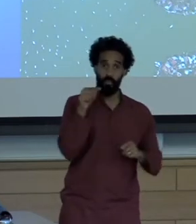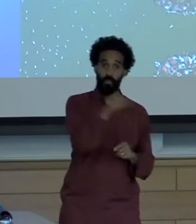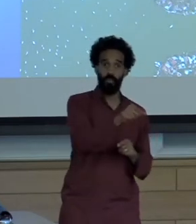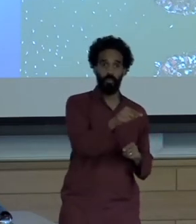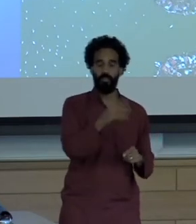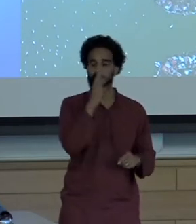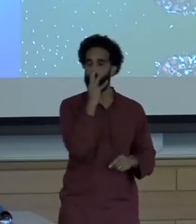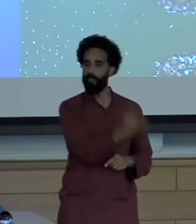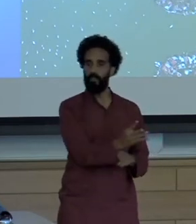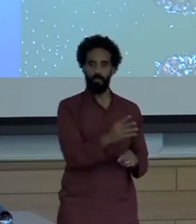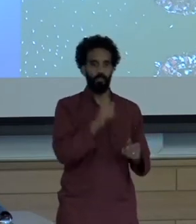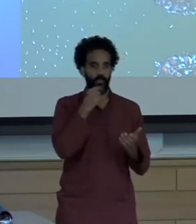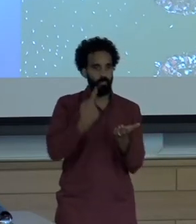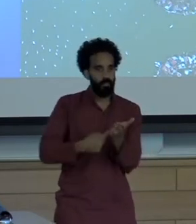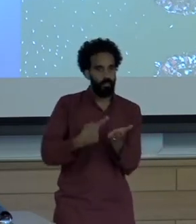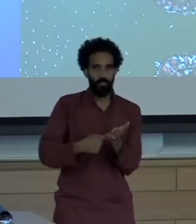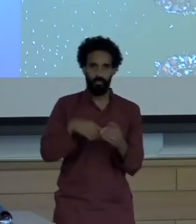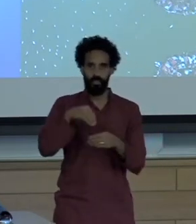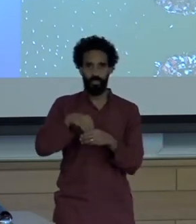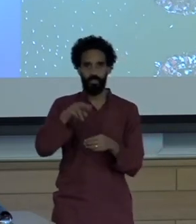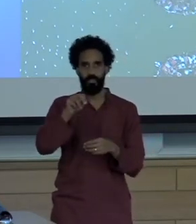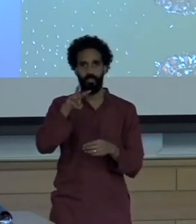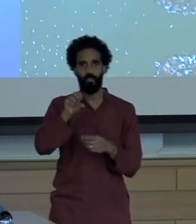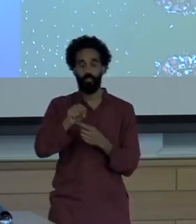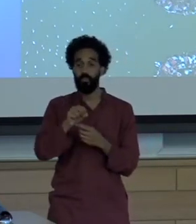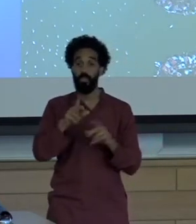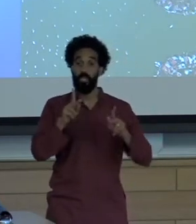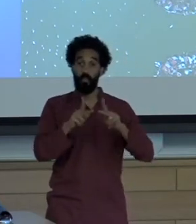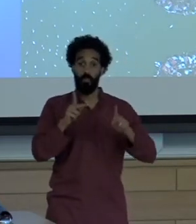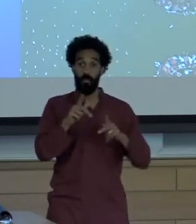Residents directly impact by the storm are removed from coverage